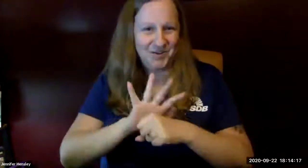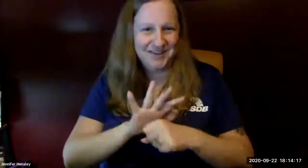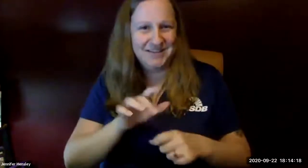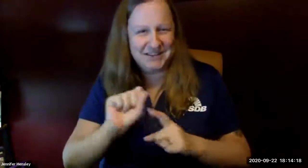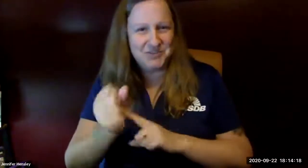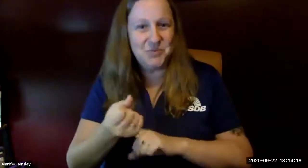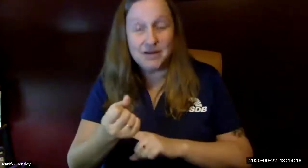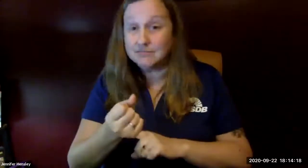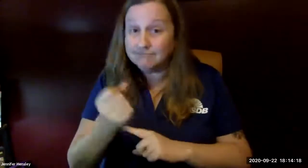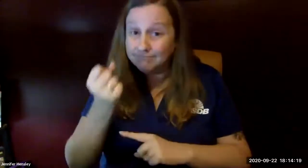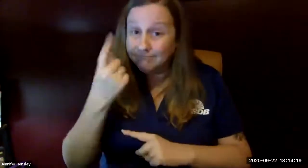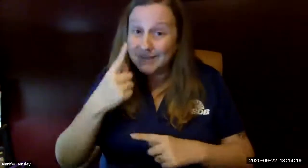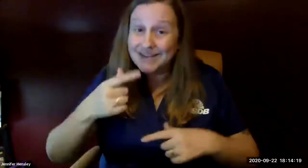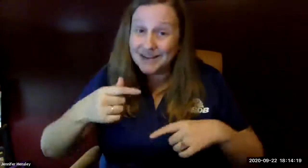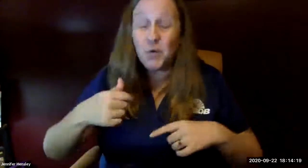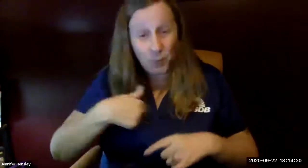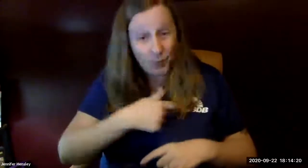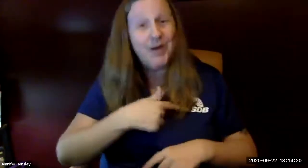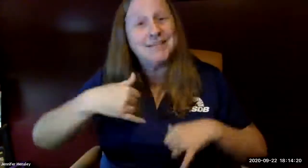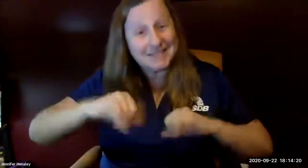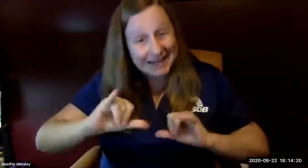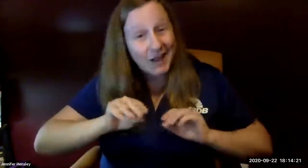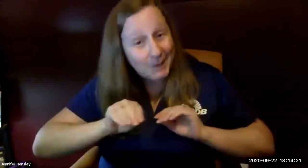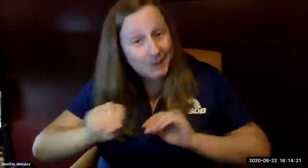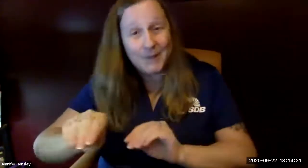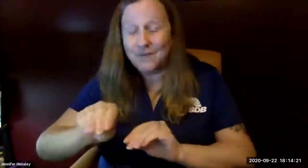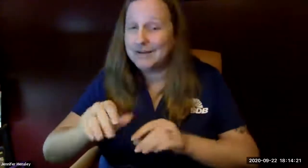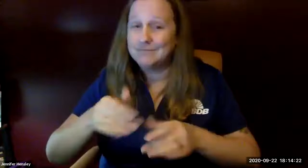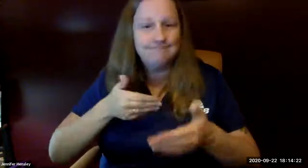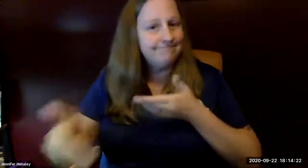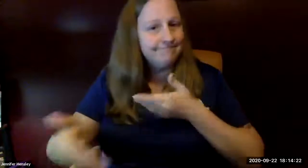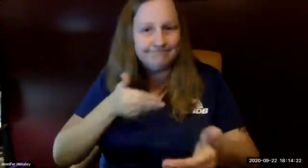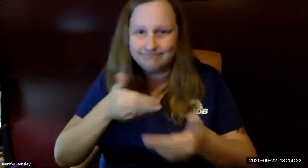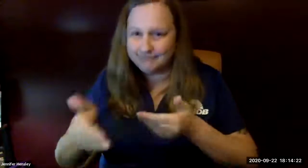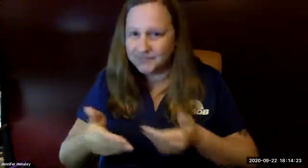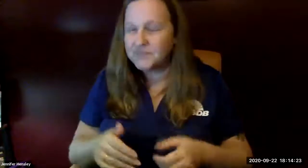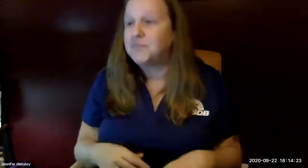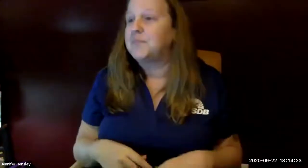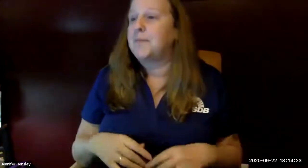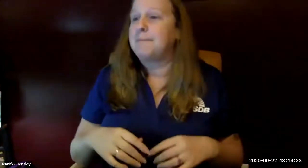across across the state and that's moving forward